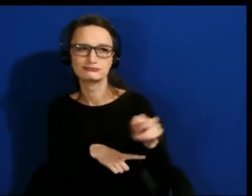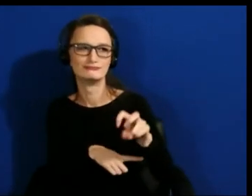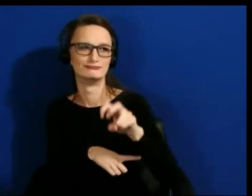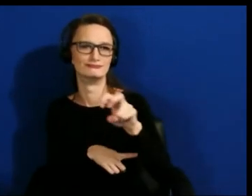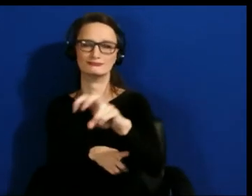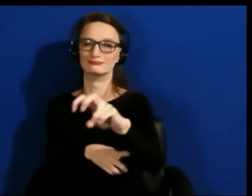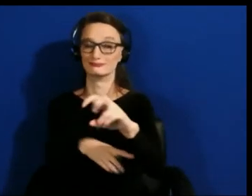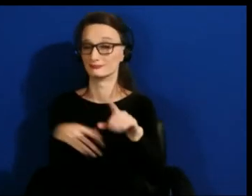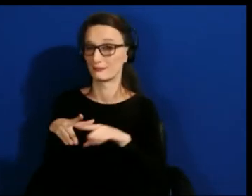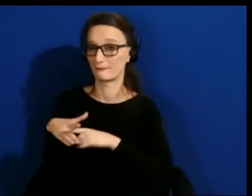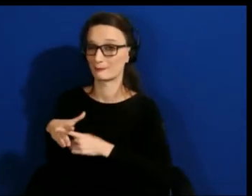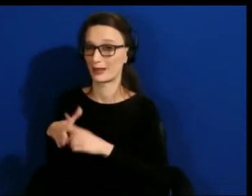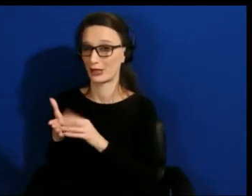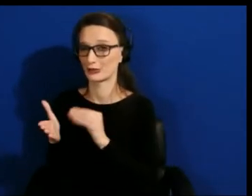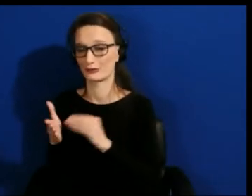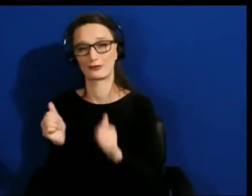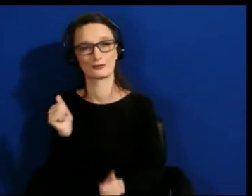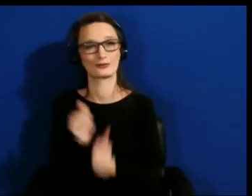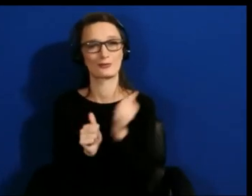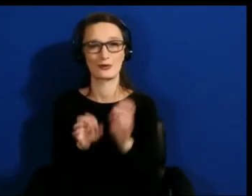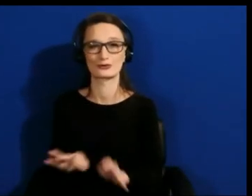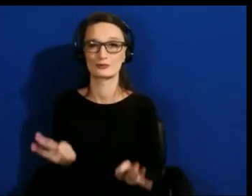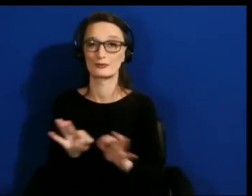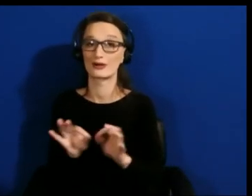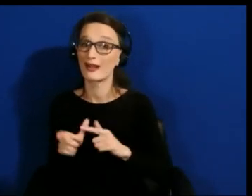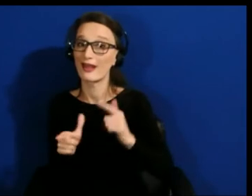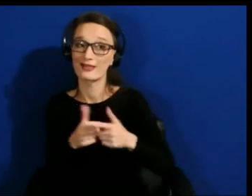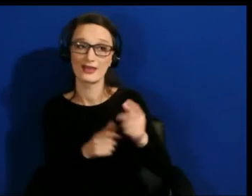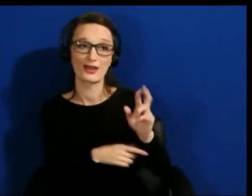But then as Regine said, switching from learning to action.